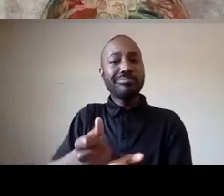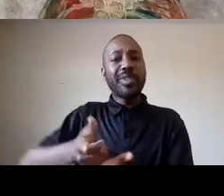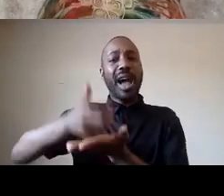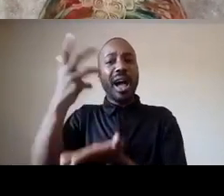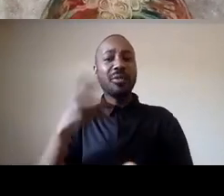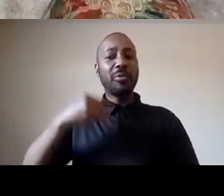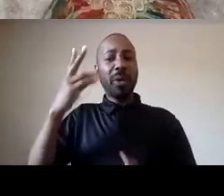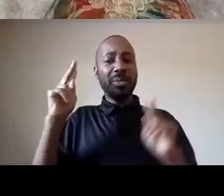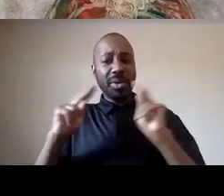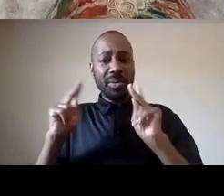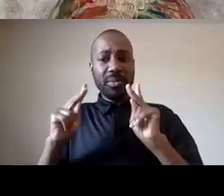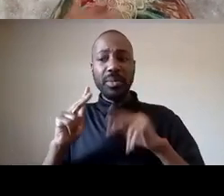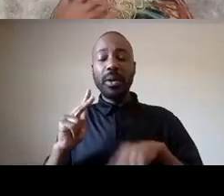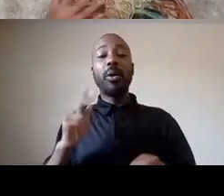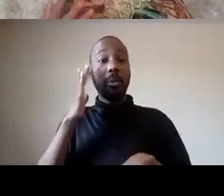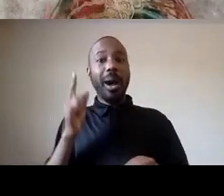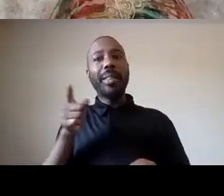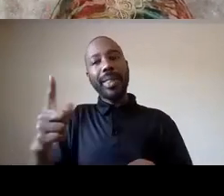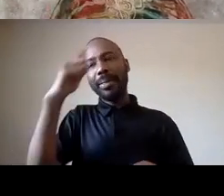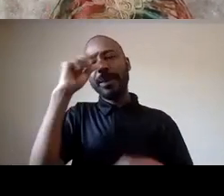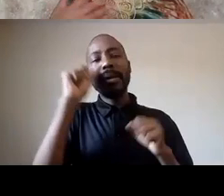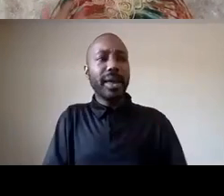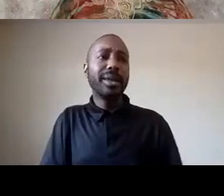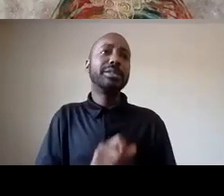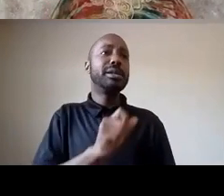in the sand away from the grief and pain that we